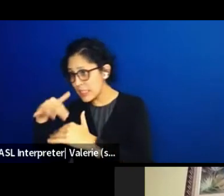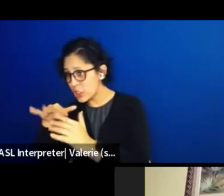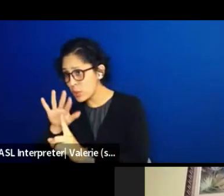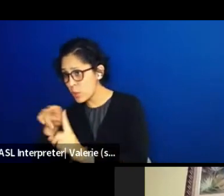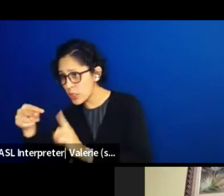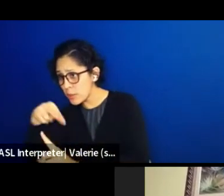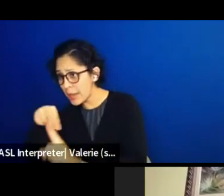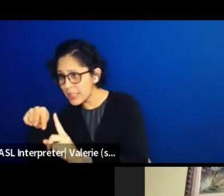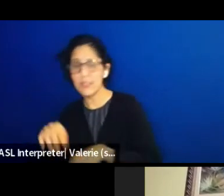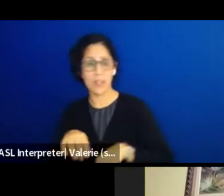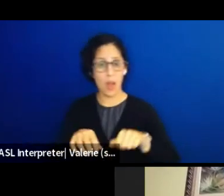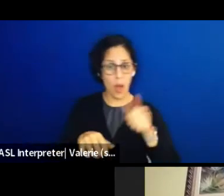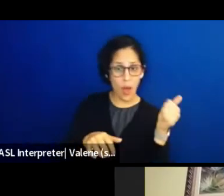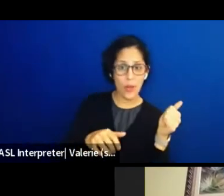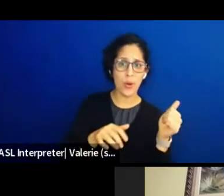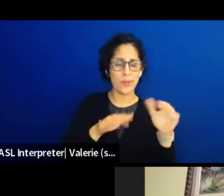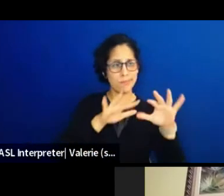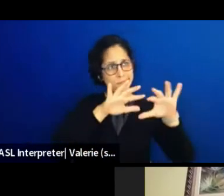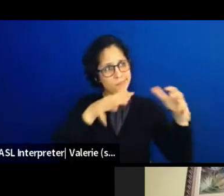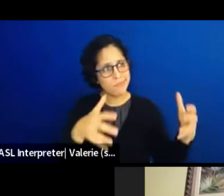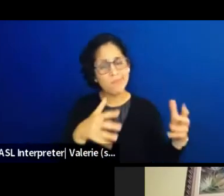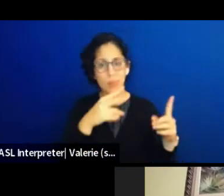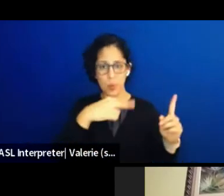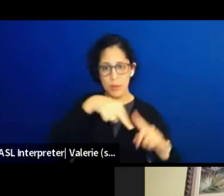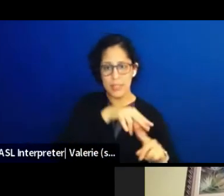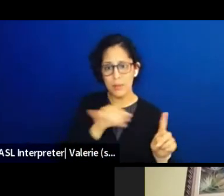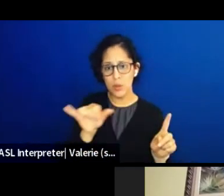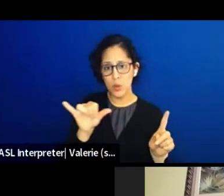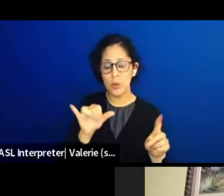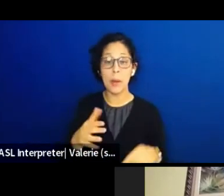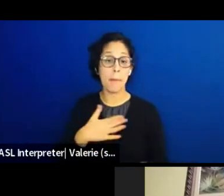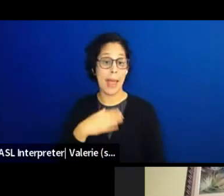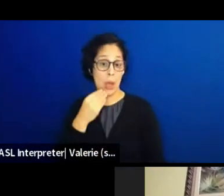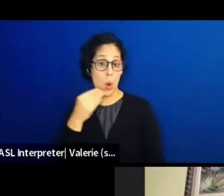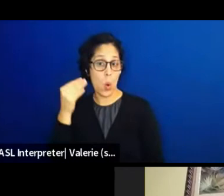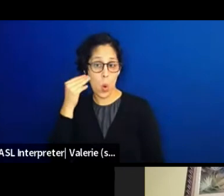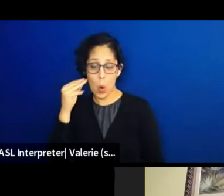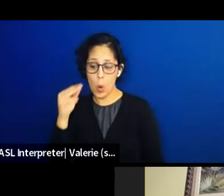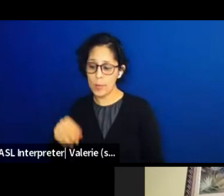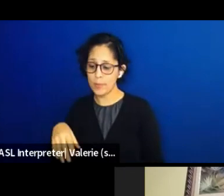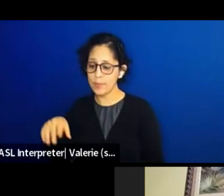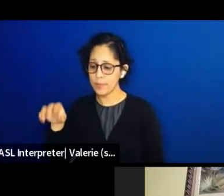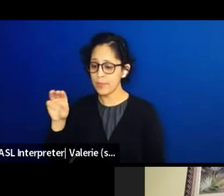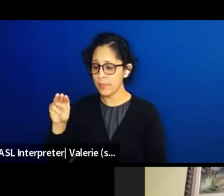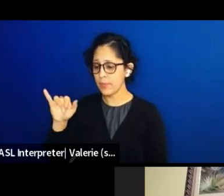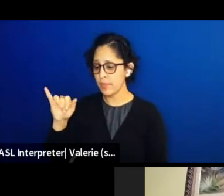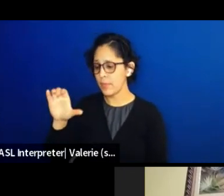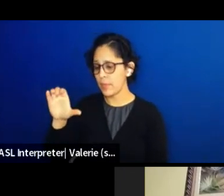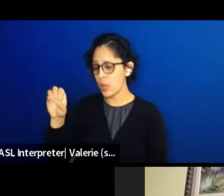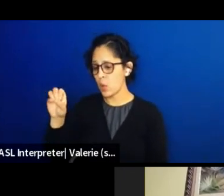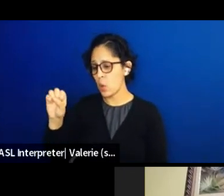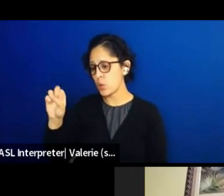Here in my home community the Miccosukee Tribe. I like to serve on this Environmental Advisory Committee that we have,